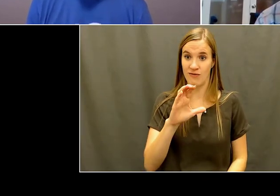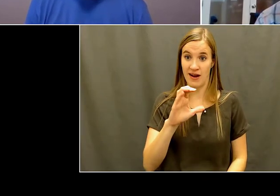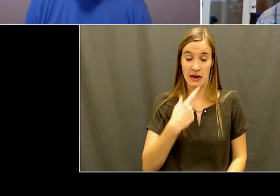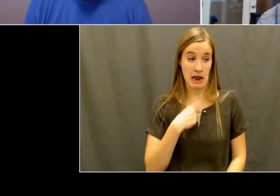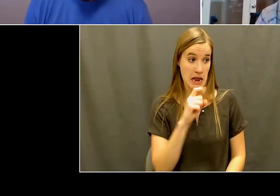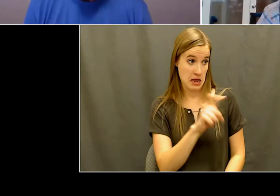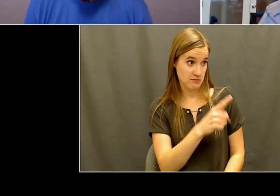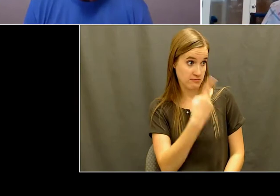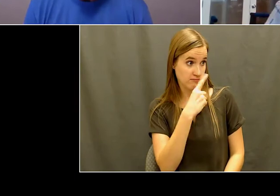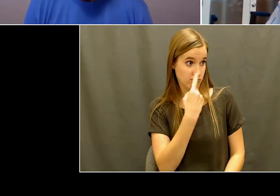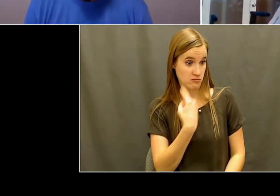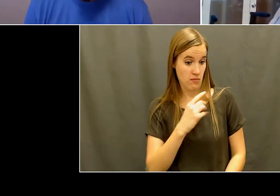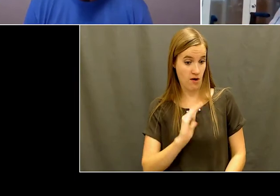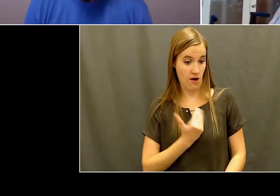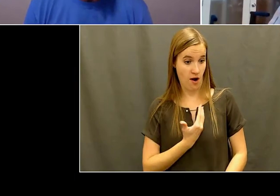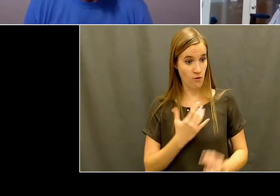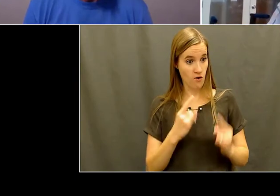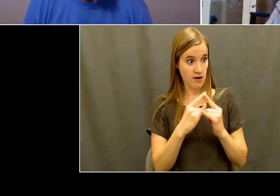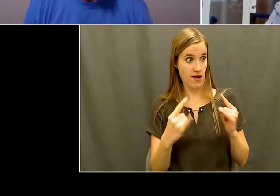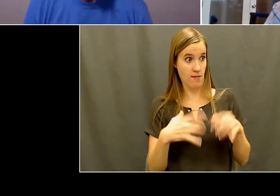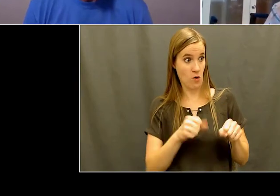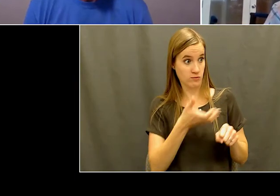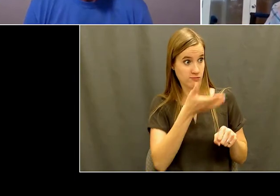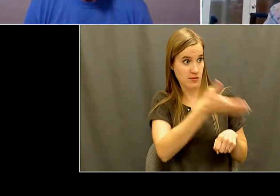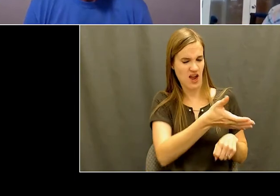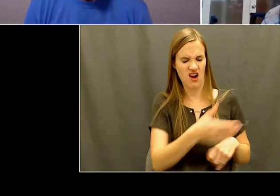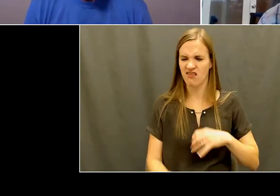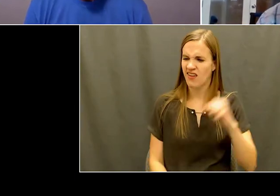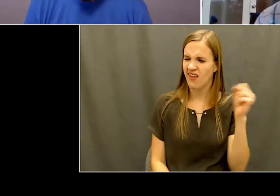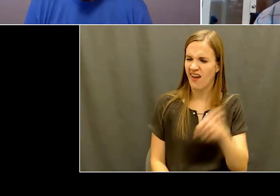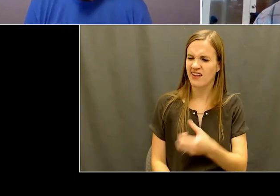Jeremy: So, I'm gonna, I told you that we, it was gonna be